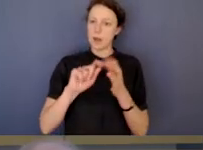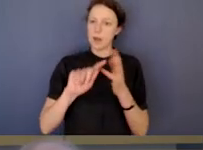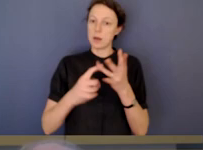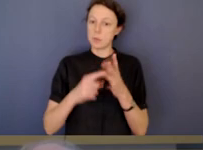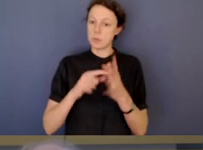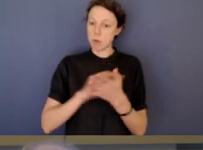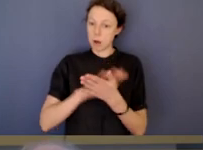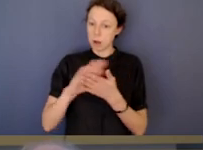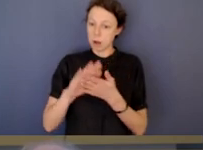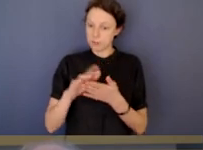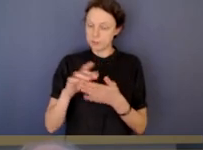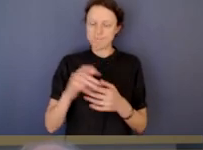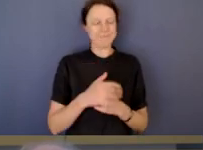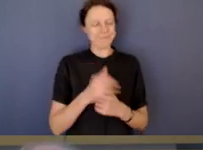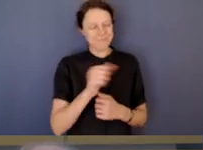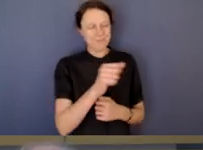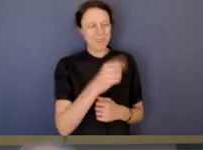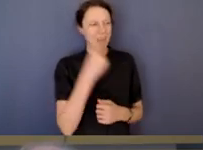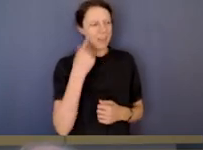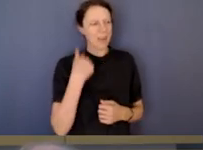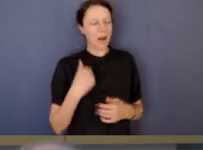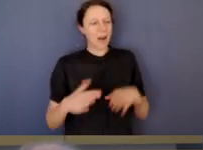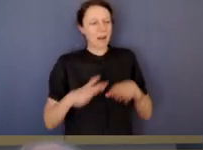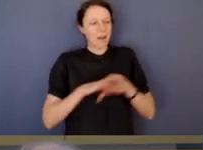I think I broadly covered it actually.